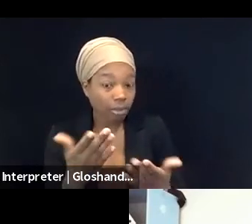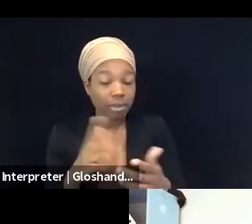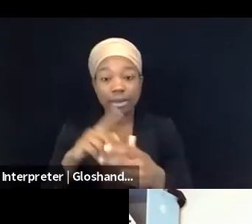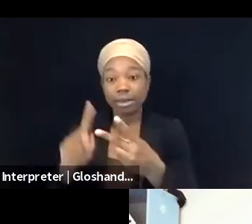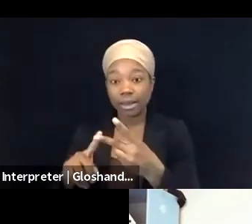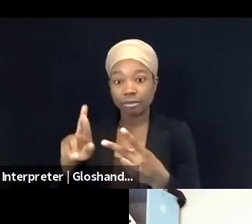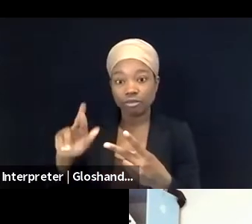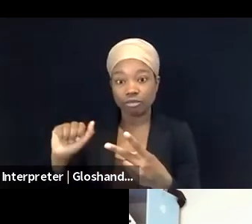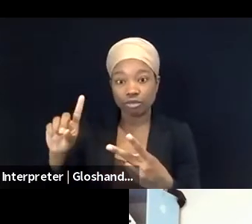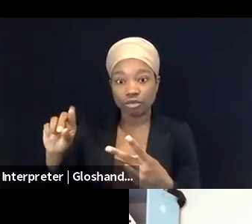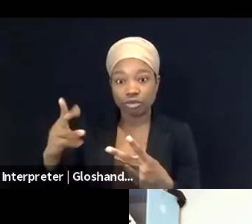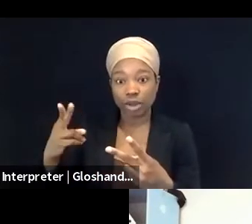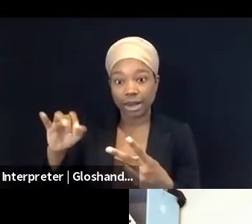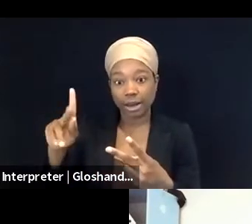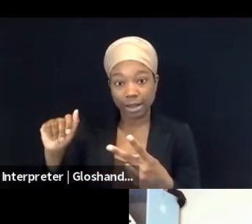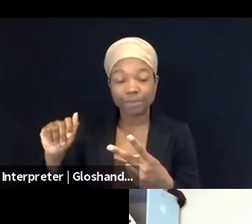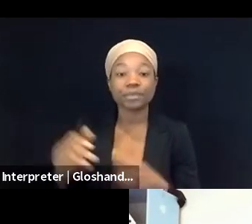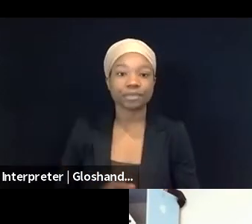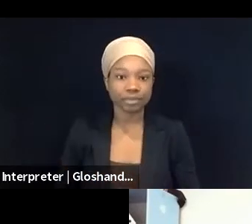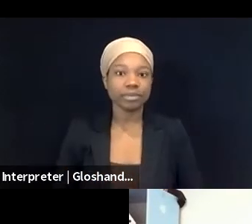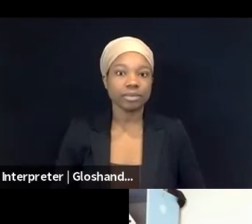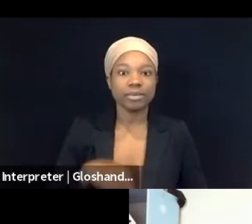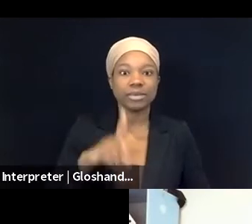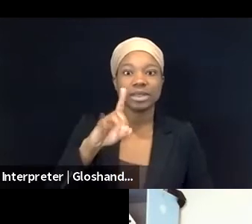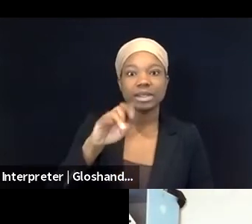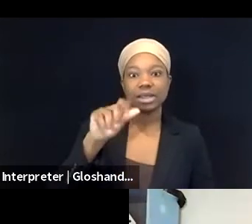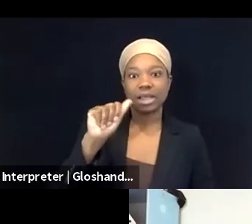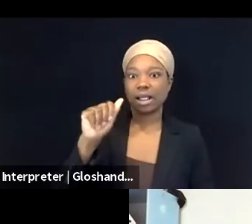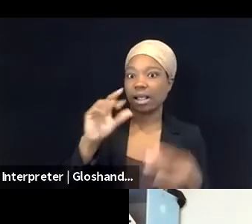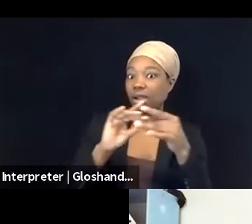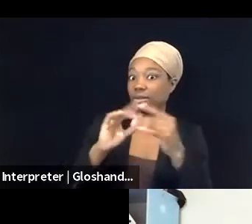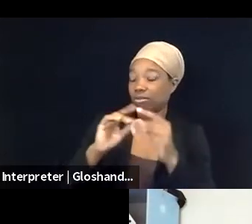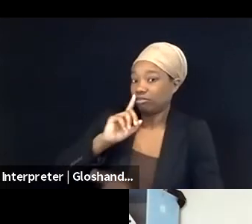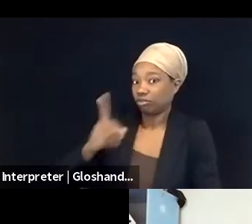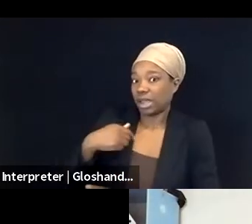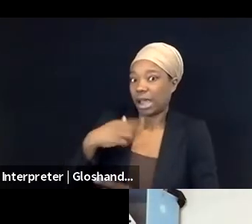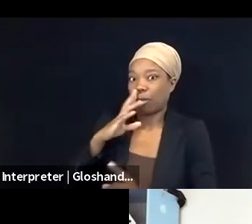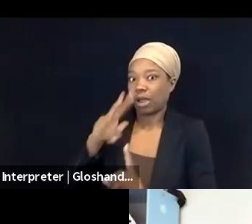Sure, and I'll just step back even one more bit, 'cause I'm not sure what level of familiarity folks